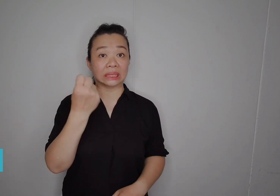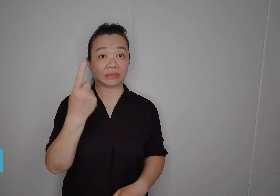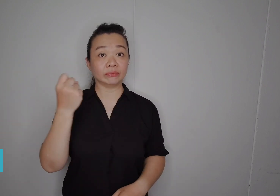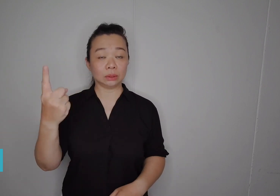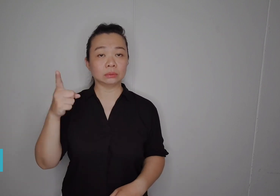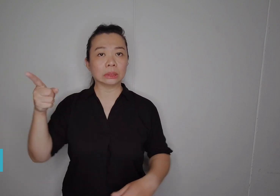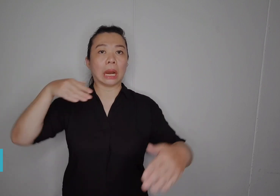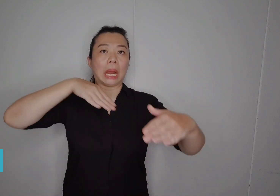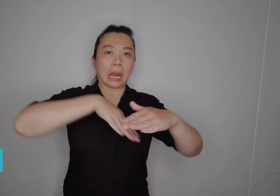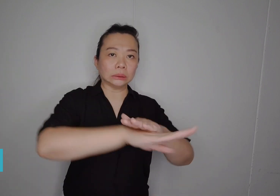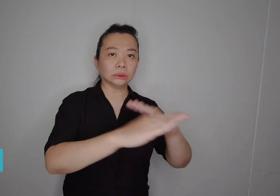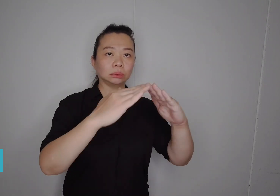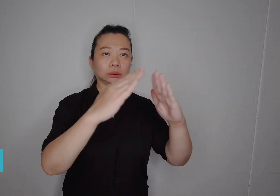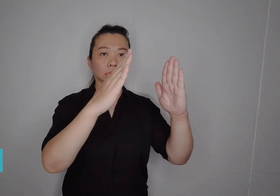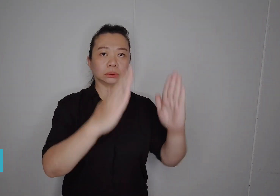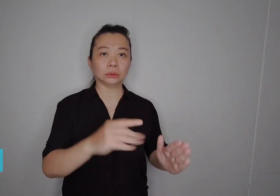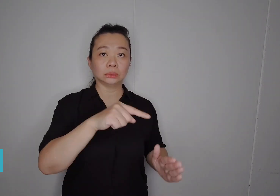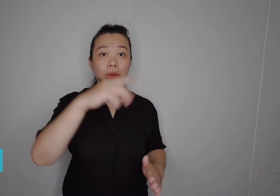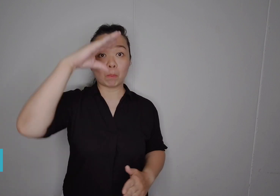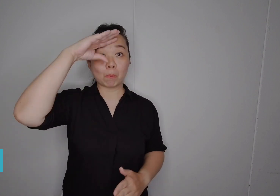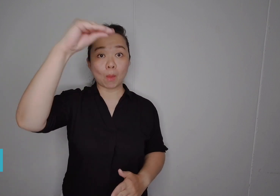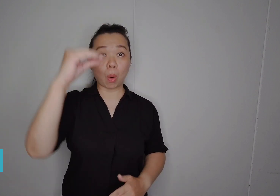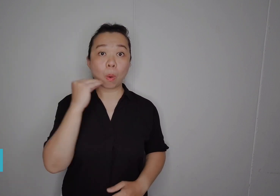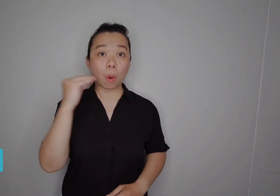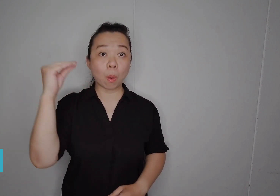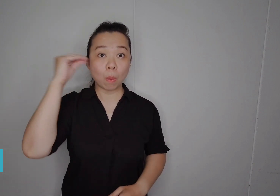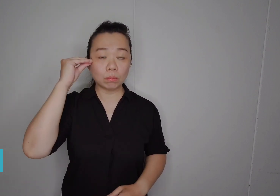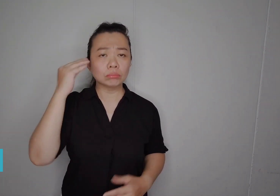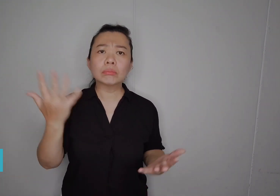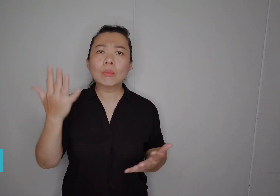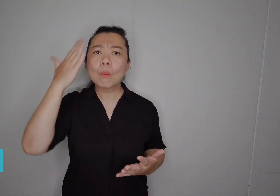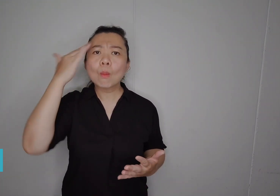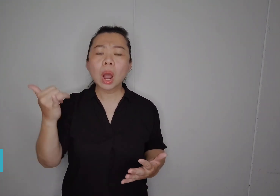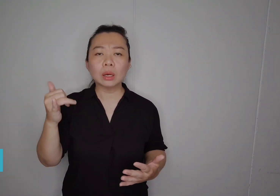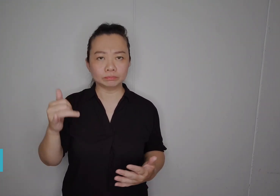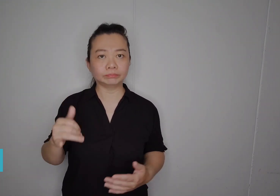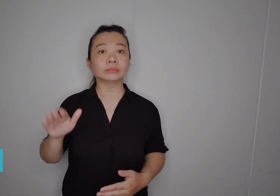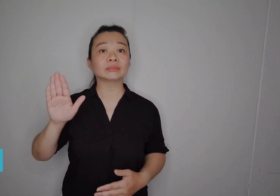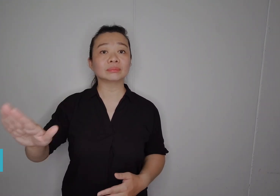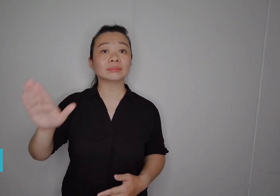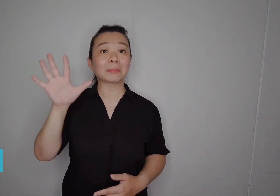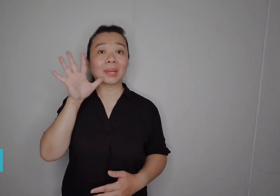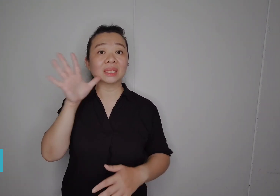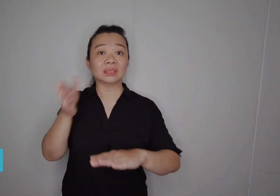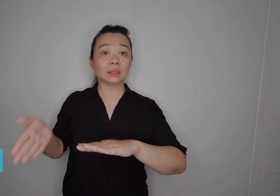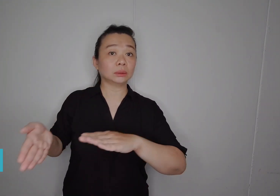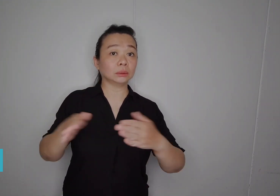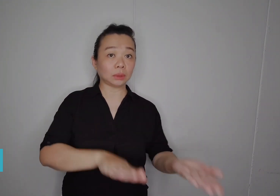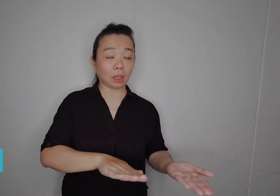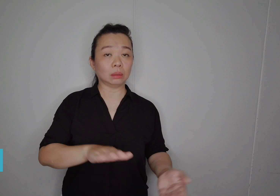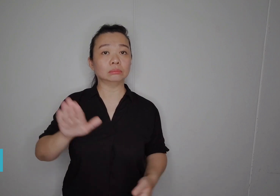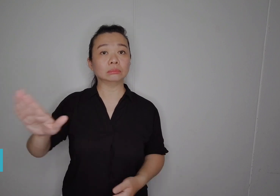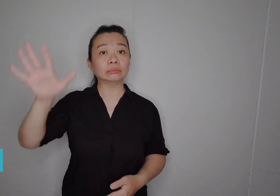he started staying at the boys’ home. When his mother died,